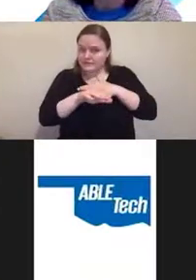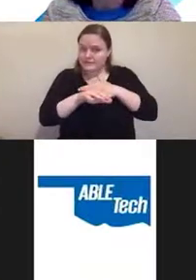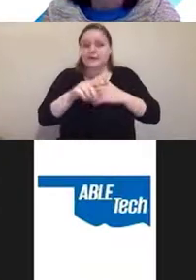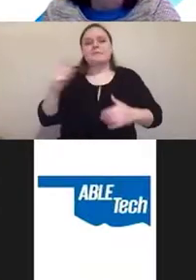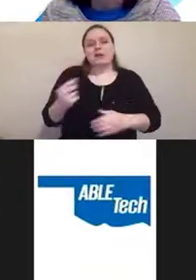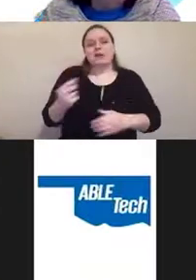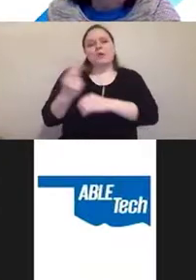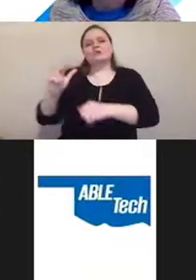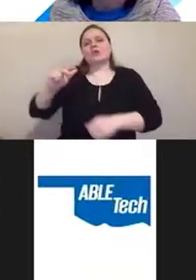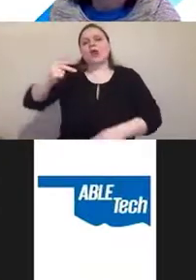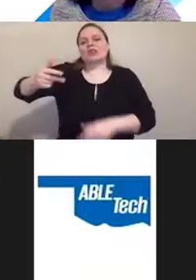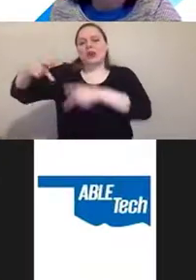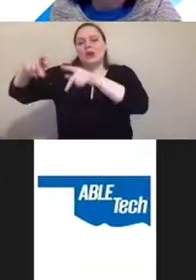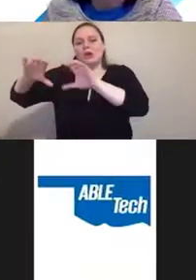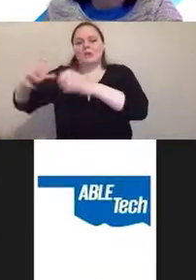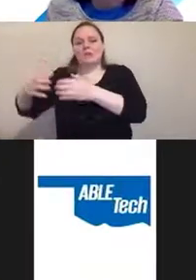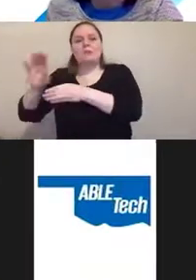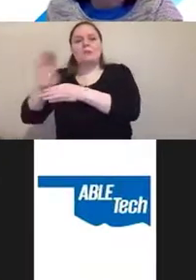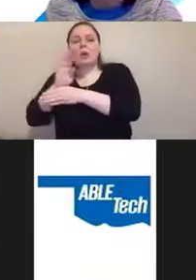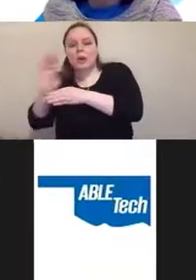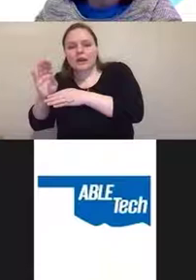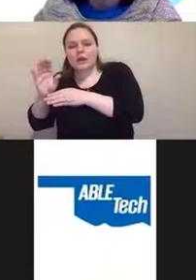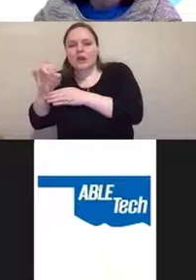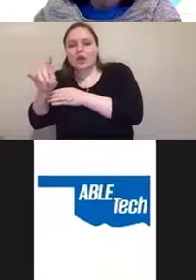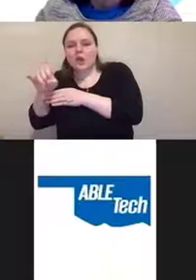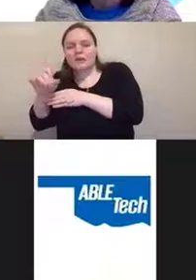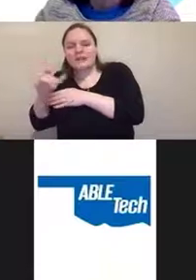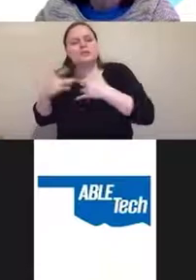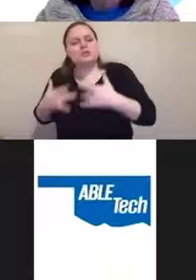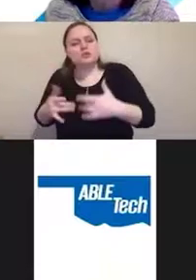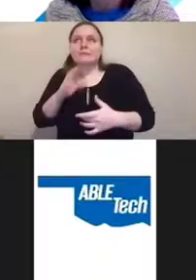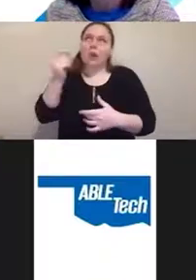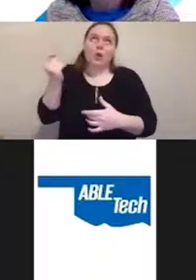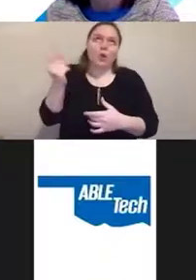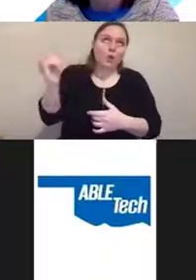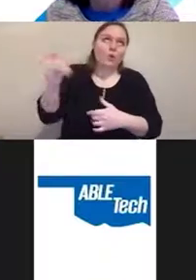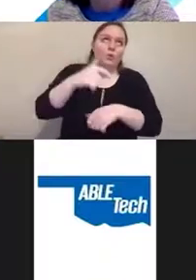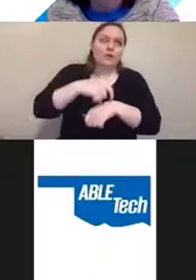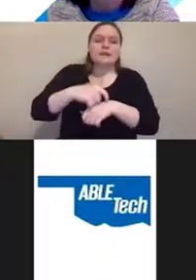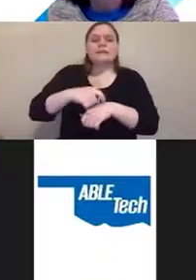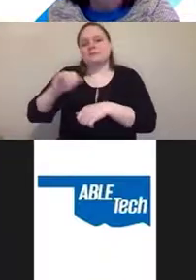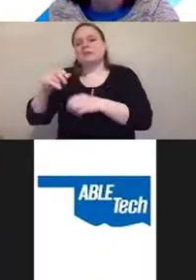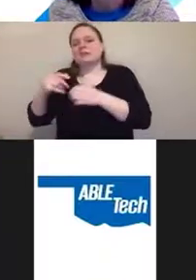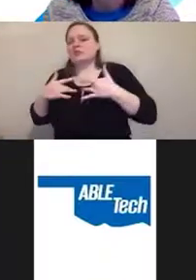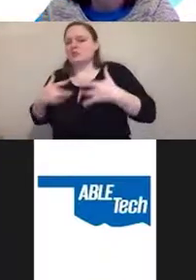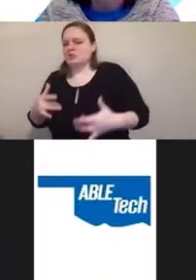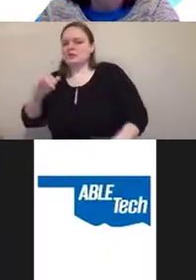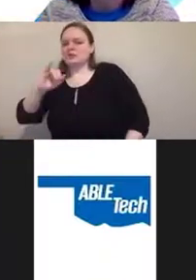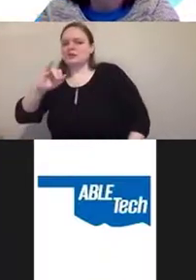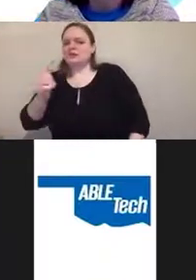it's usually, but not always JavaScript. And what they're trying to do is they're trying to make the front